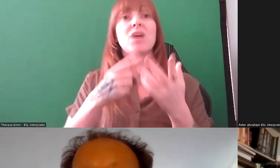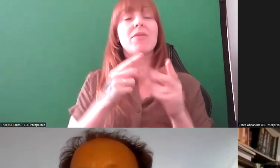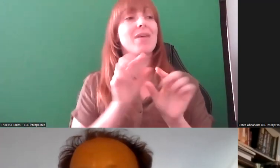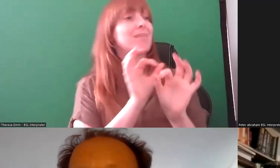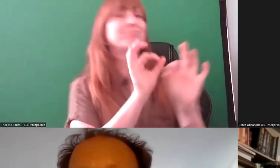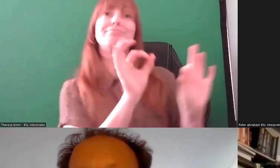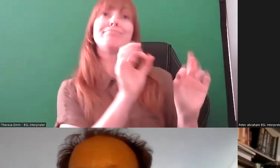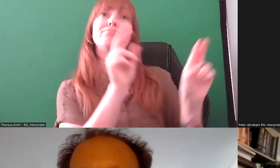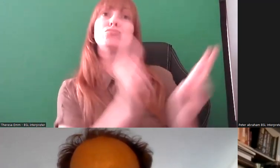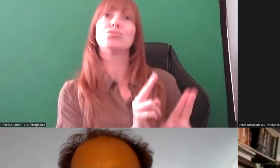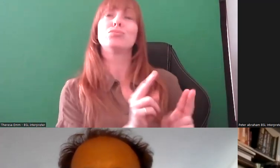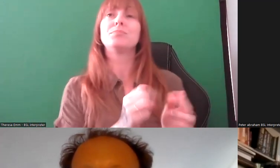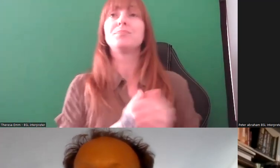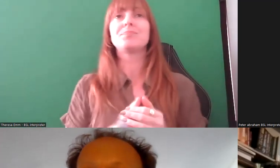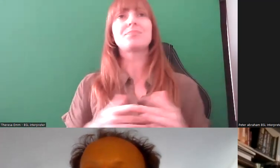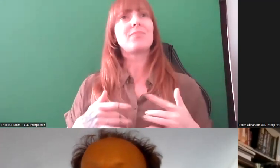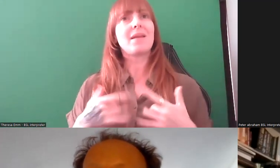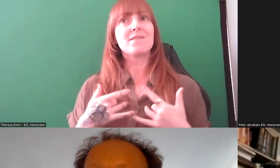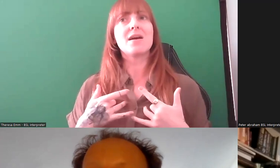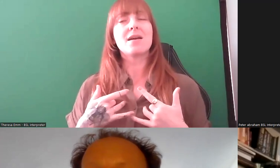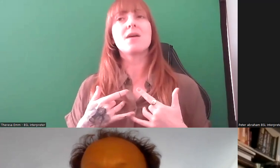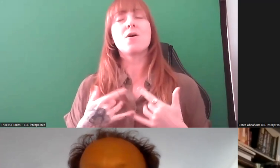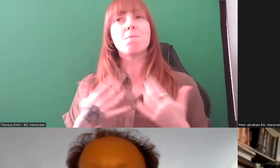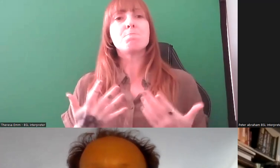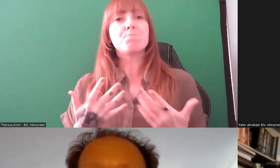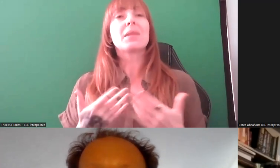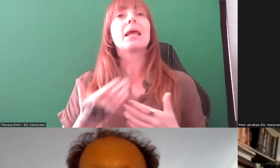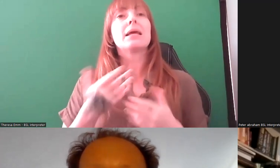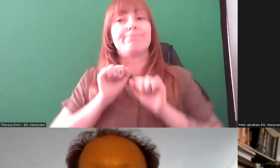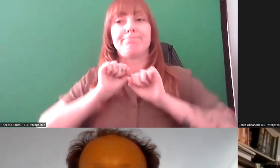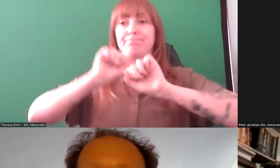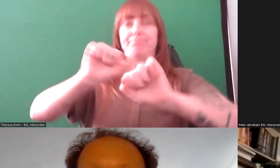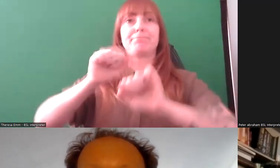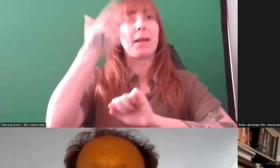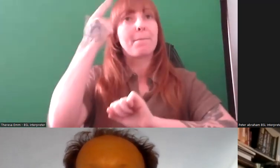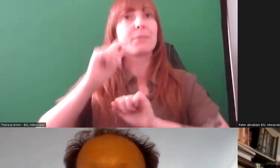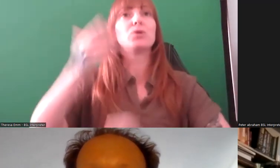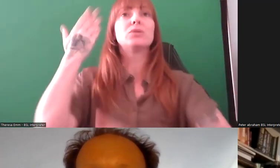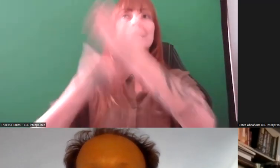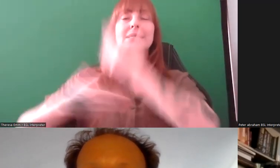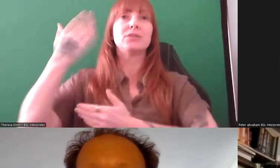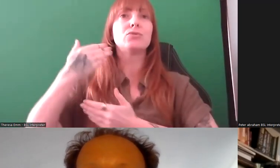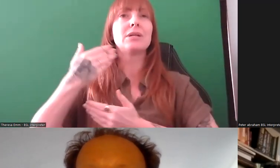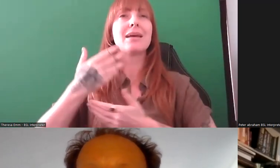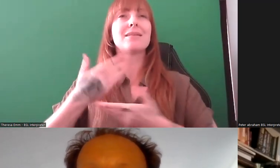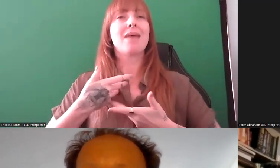imperative that people's histories, exhibitions that are created, tell a certain story involve